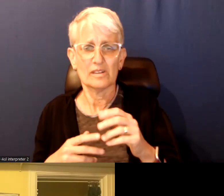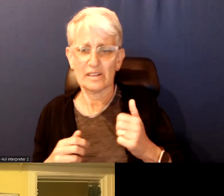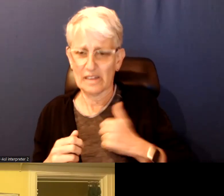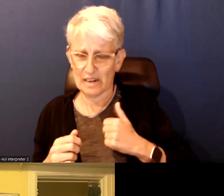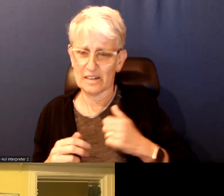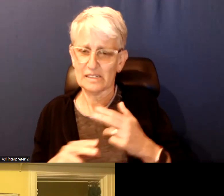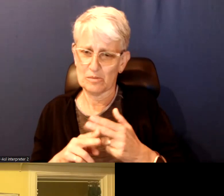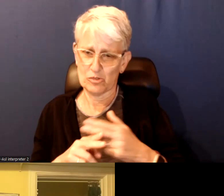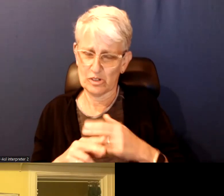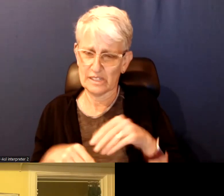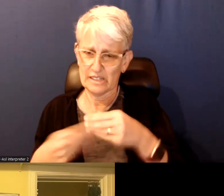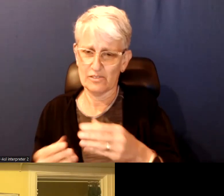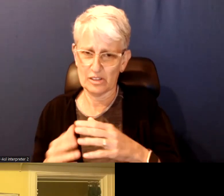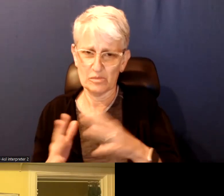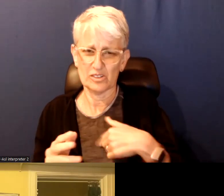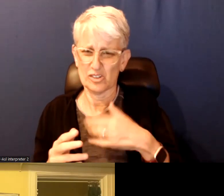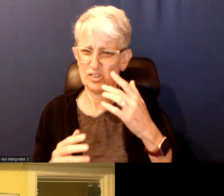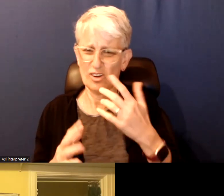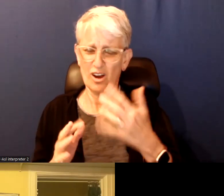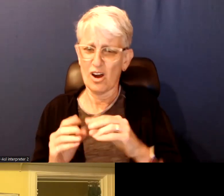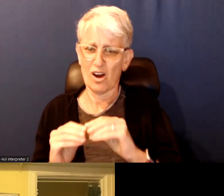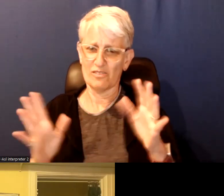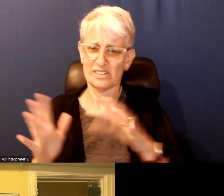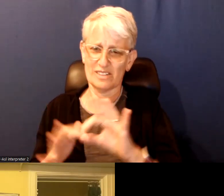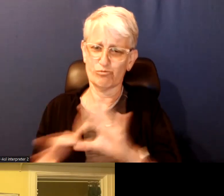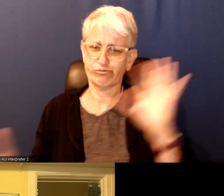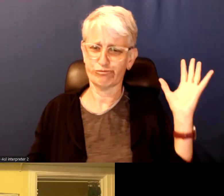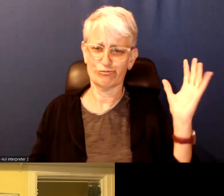It shows you the disconnect in terms of various levels of government.